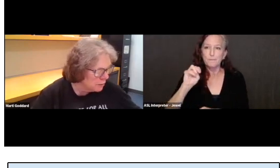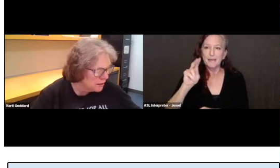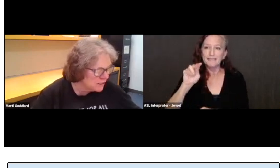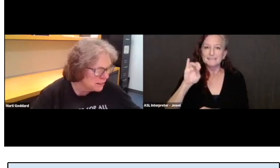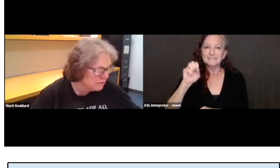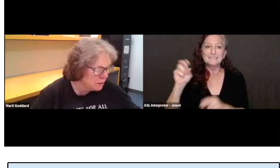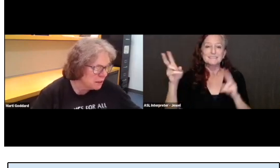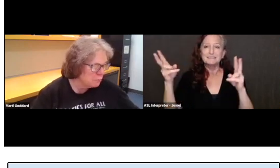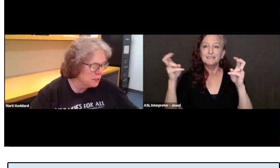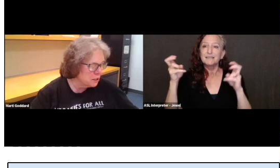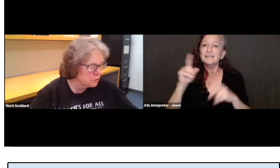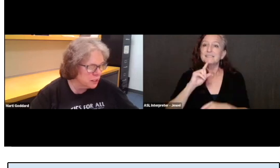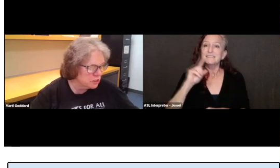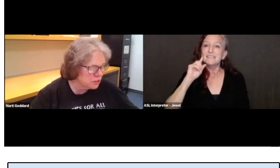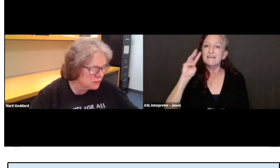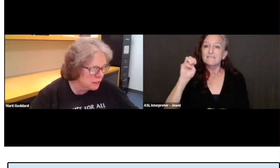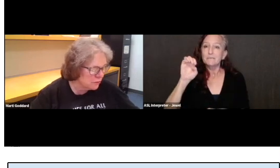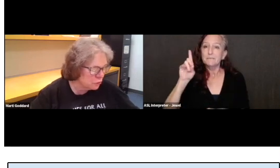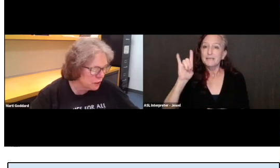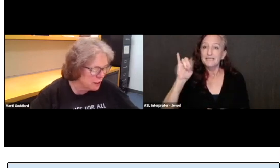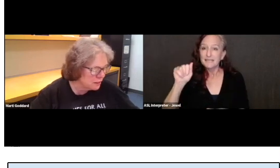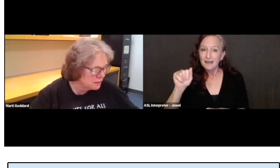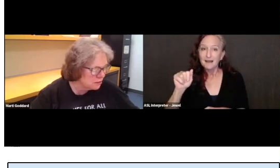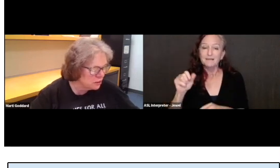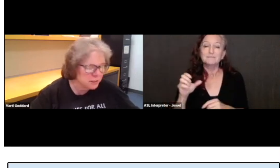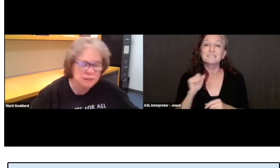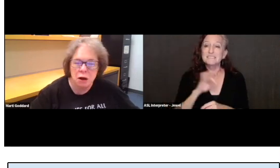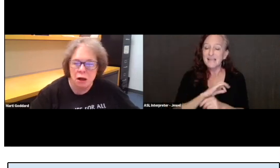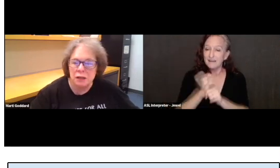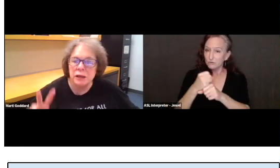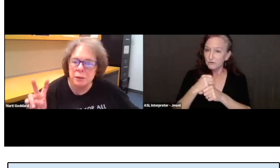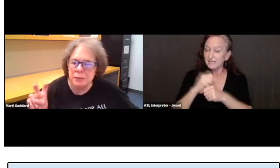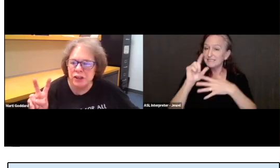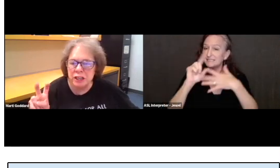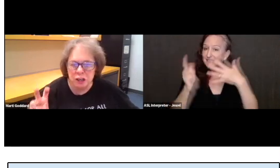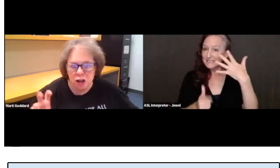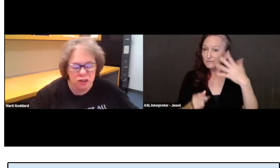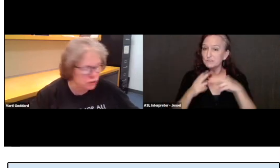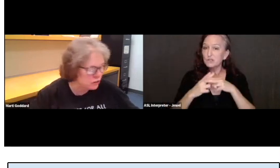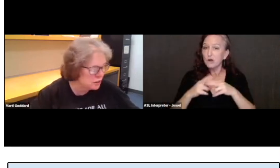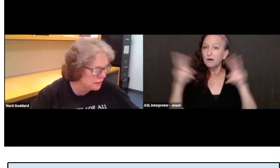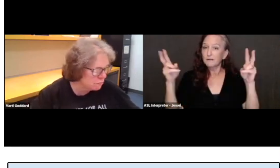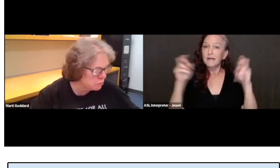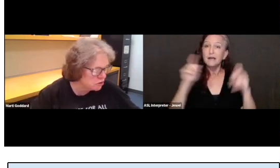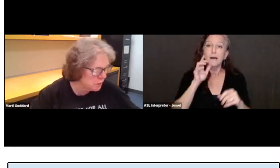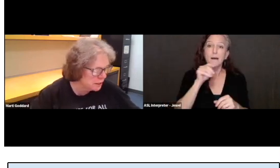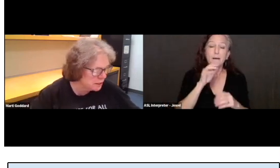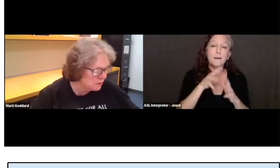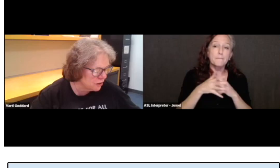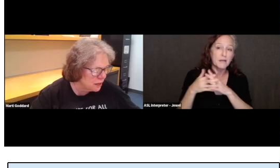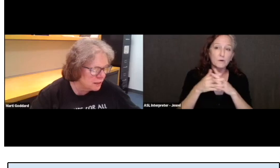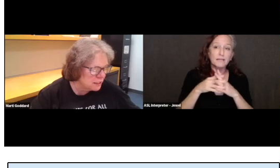our media production staff created a series called American Culture, the Deaf Perspective.